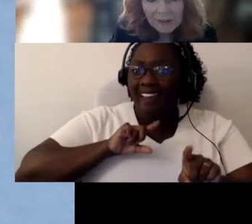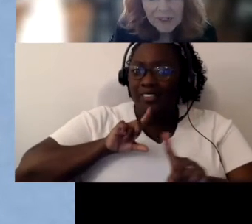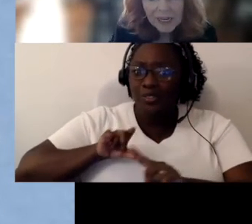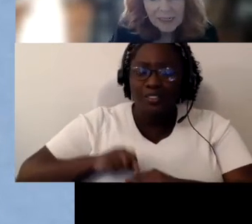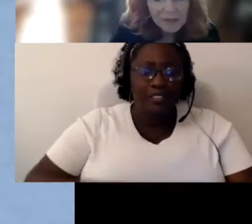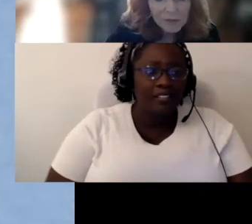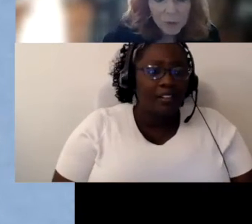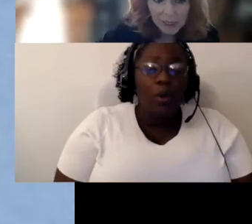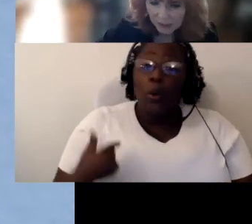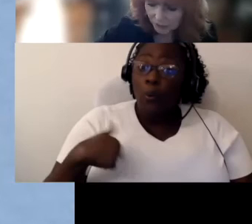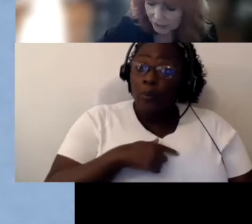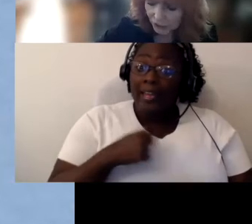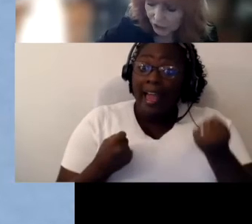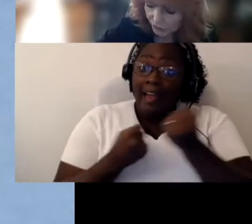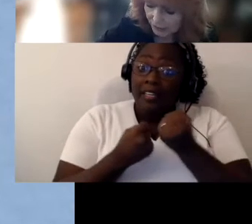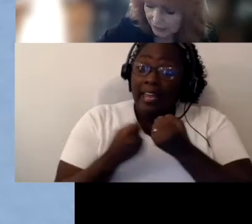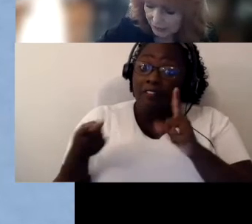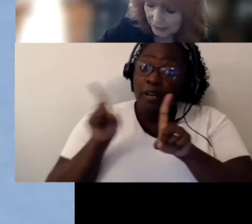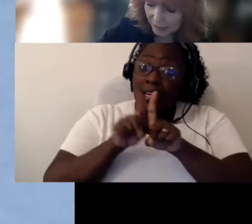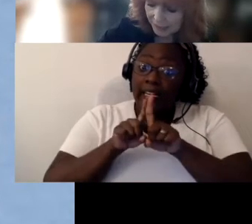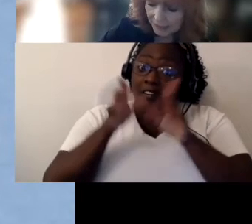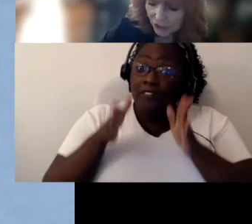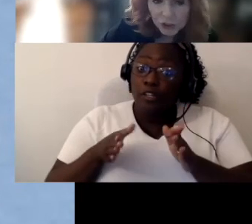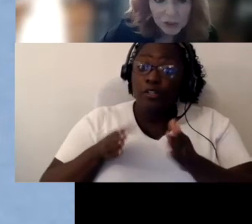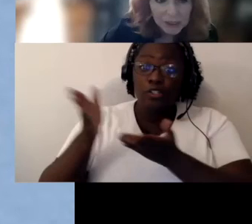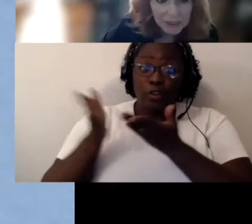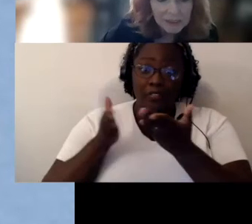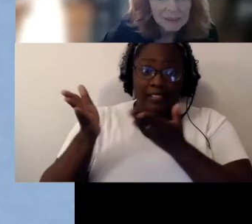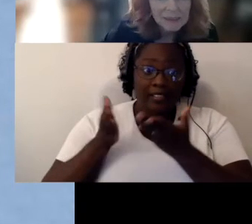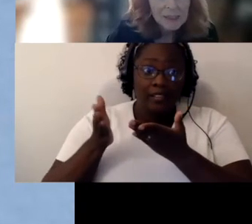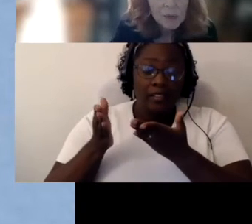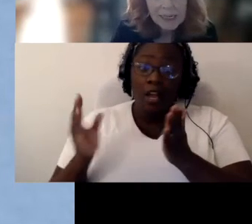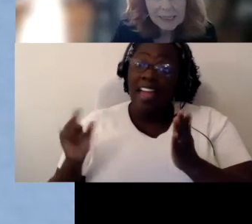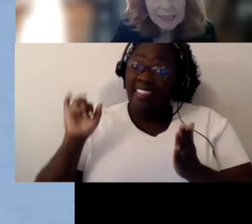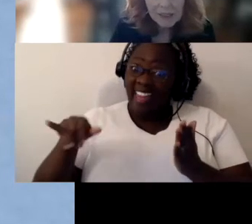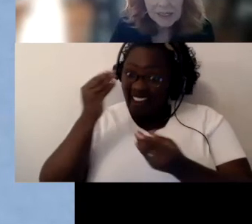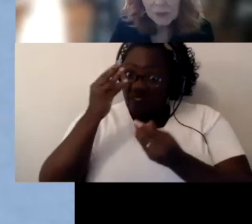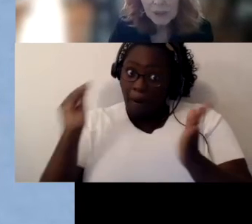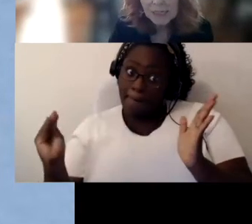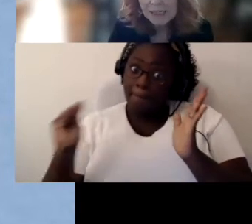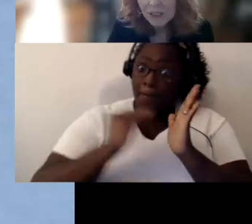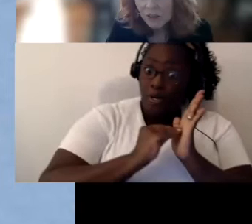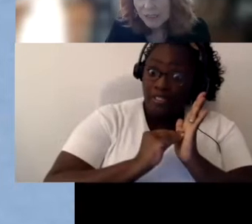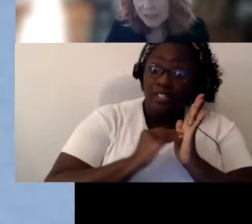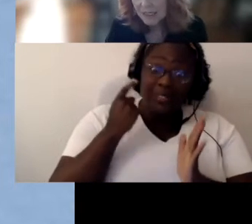We’ve advocated for interviewer services to be inserted right here- here’s related services.